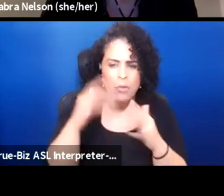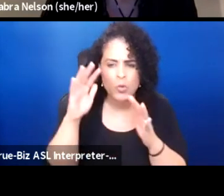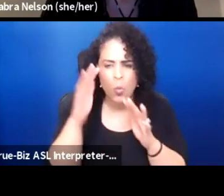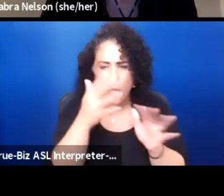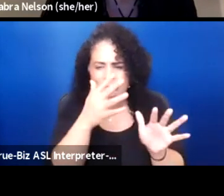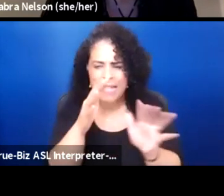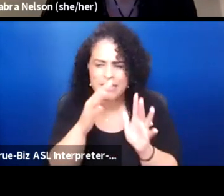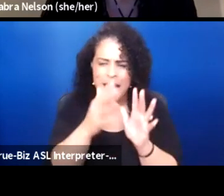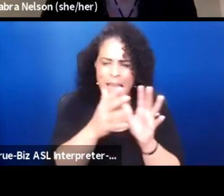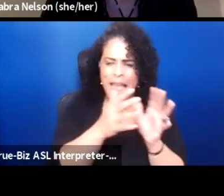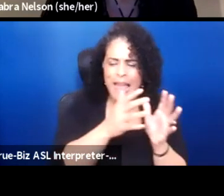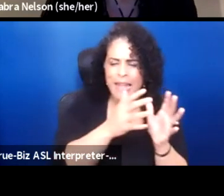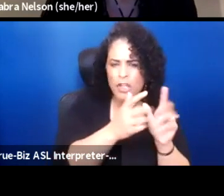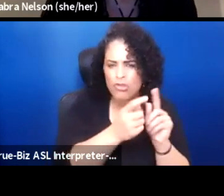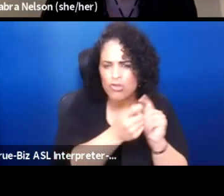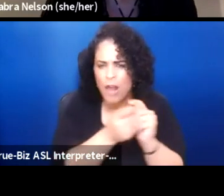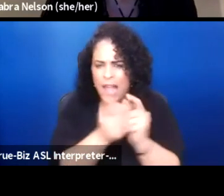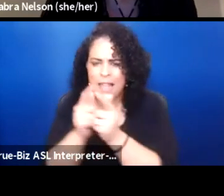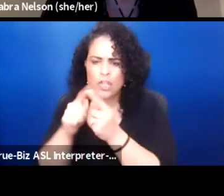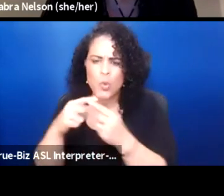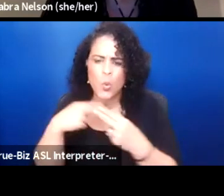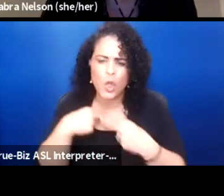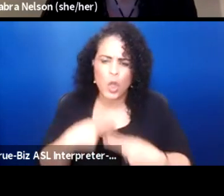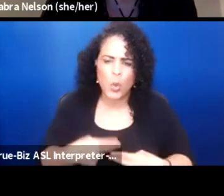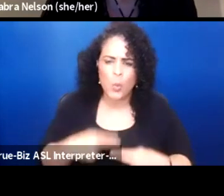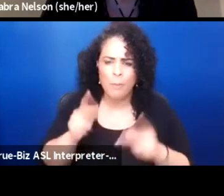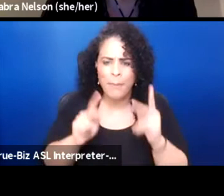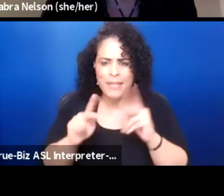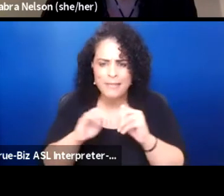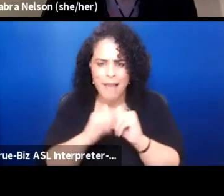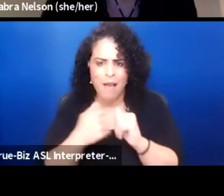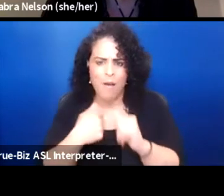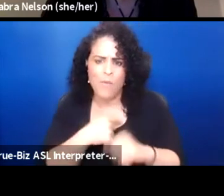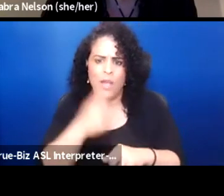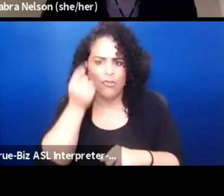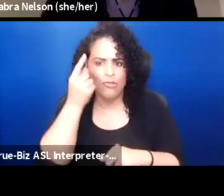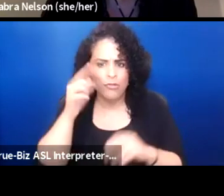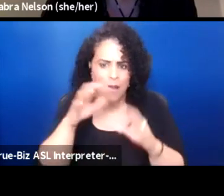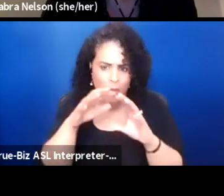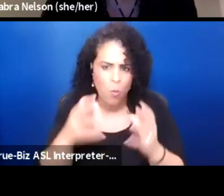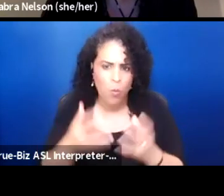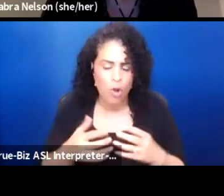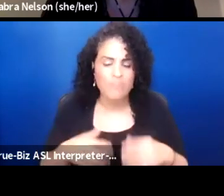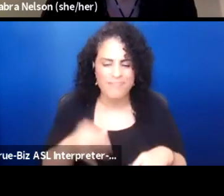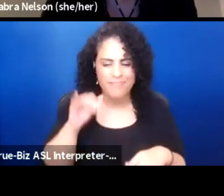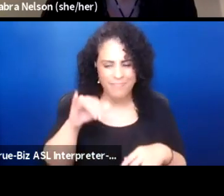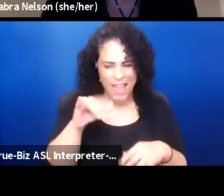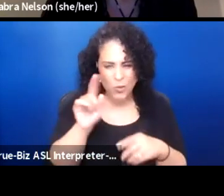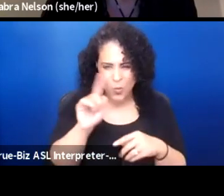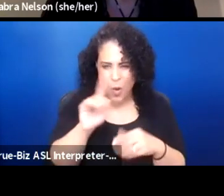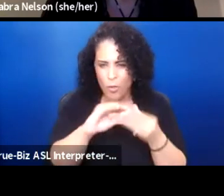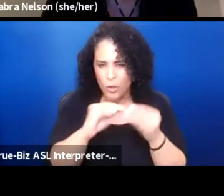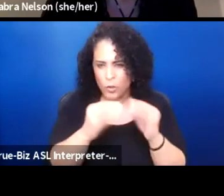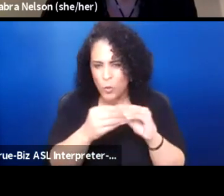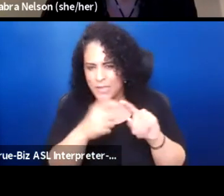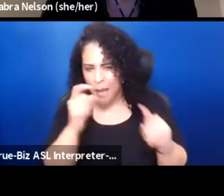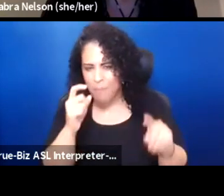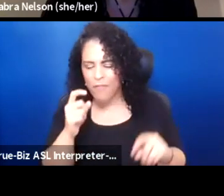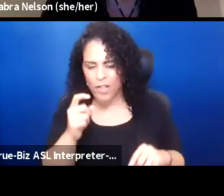into to a human way of understanding the world. But that's where the stories come from. And he was really encouraging me